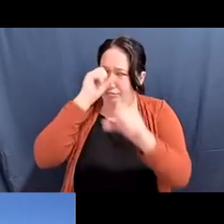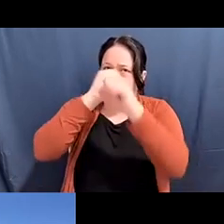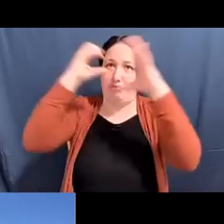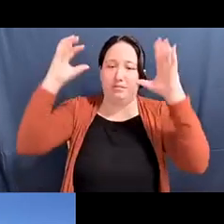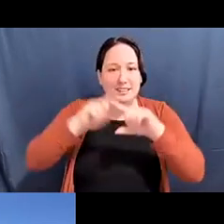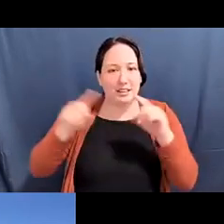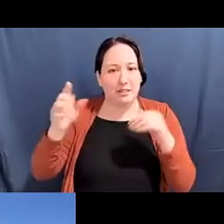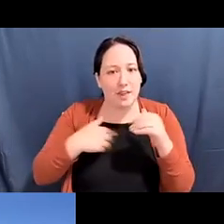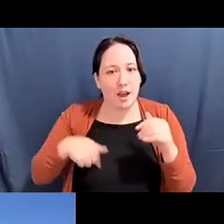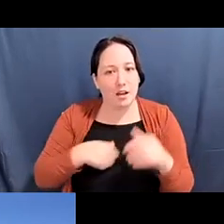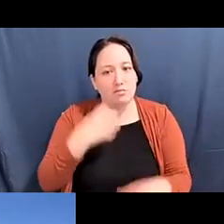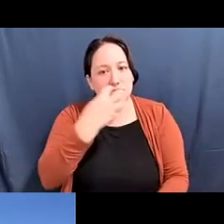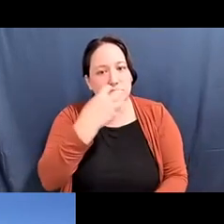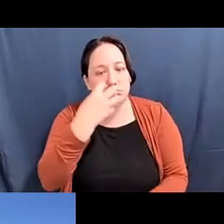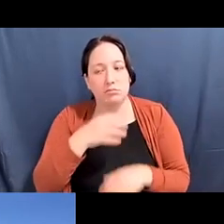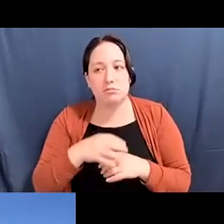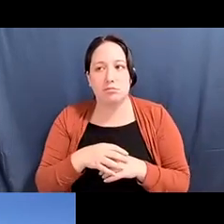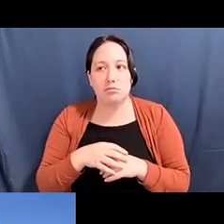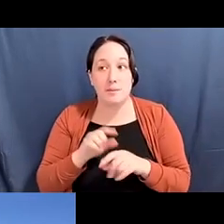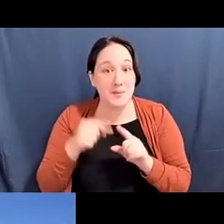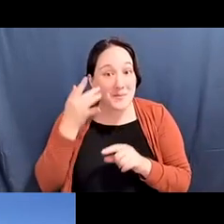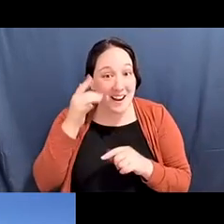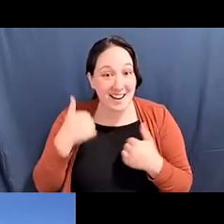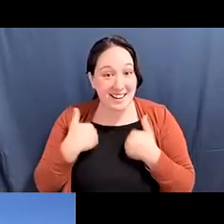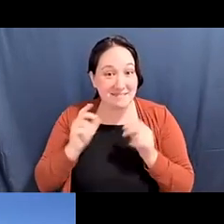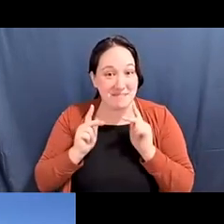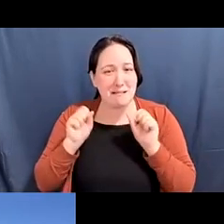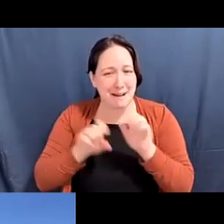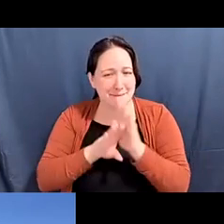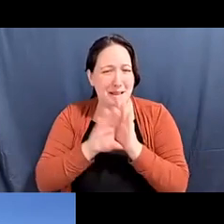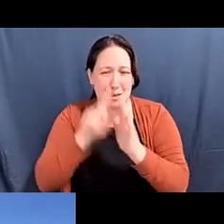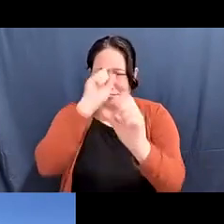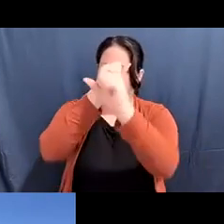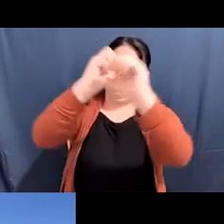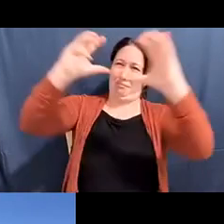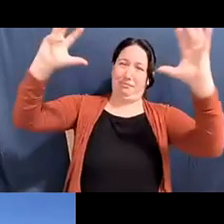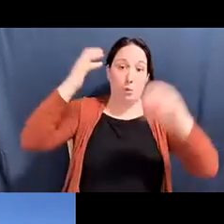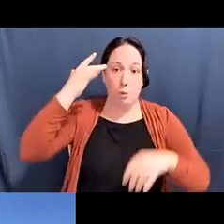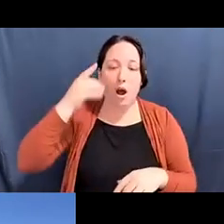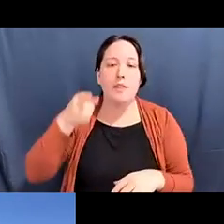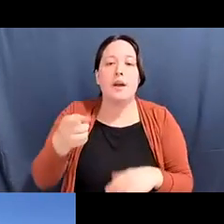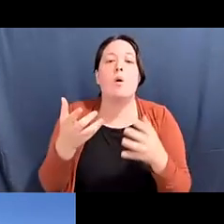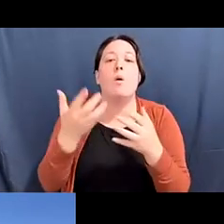Katherine Lee: part of the reasons that they're able to develop these incredible visions, is because they're always in dialogue with others.